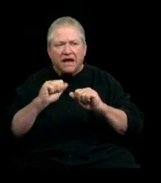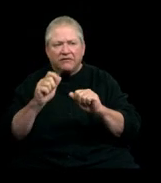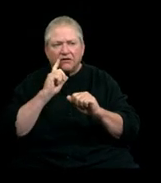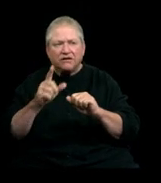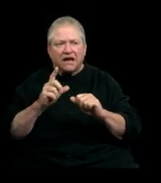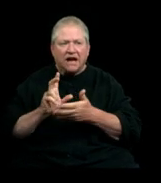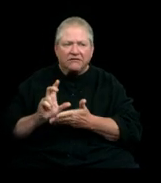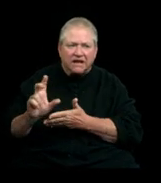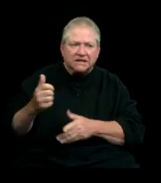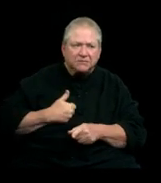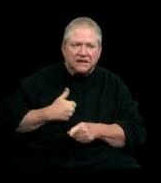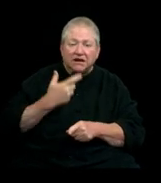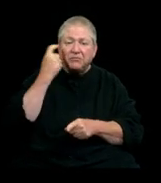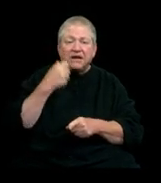because if I didn't do it, no one else was going to.